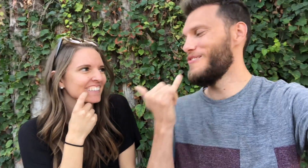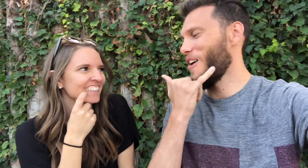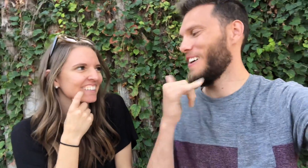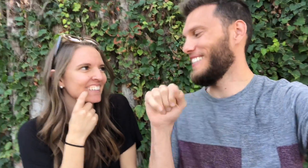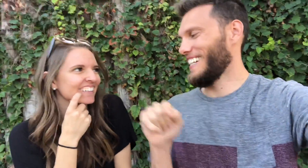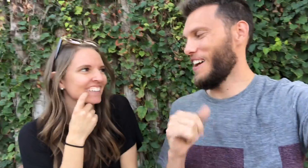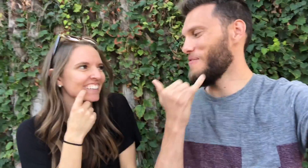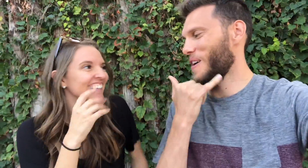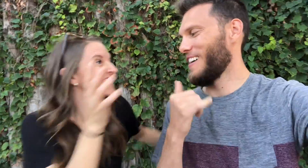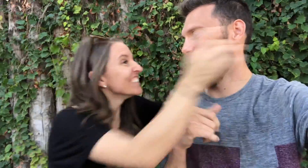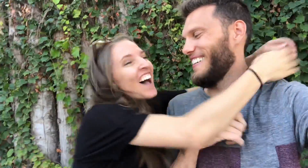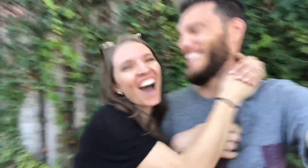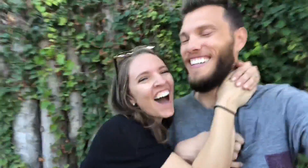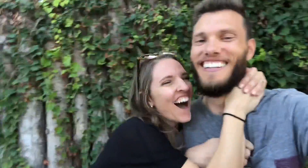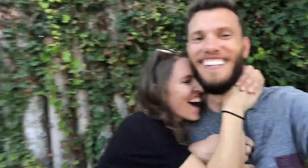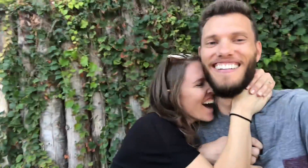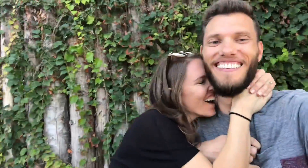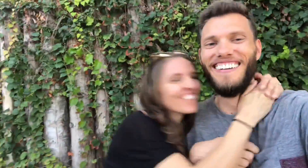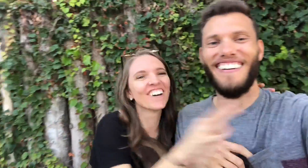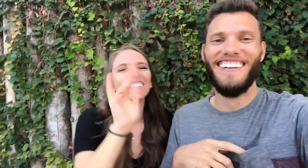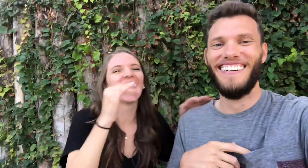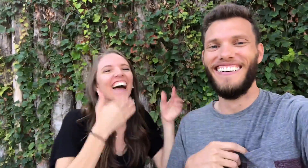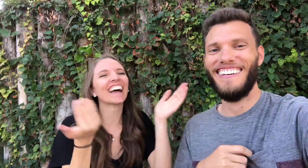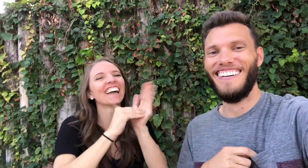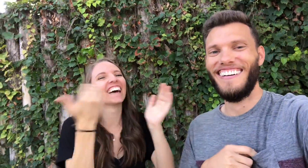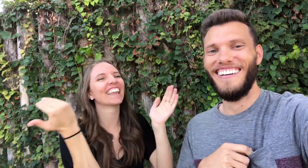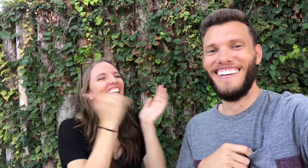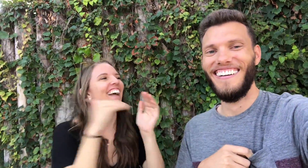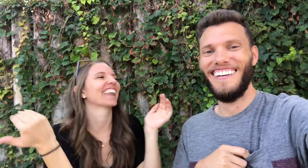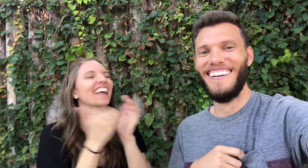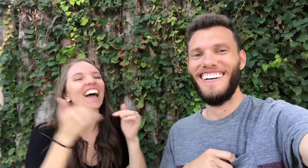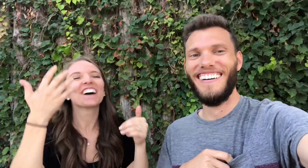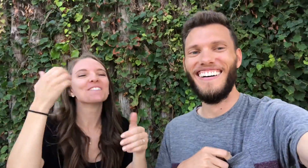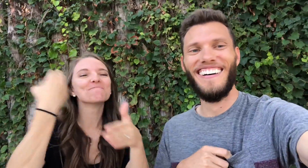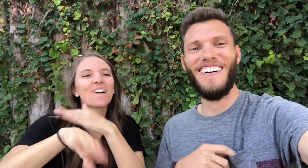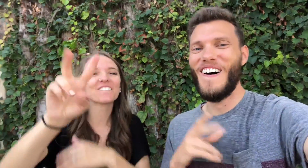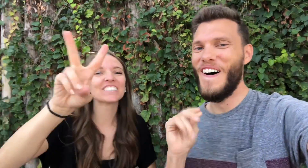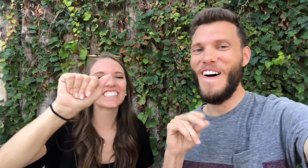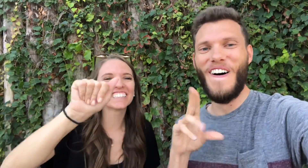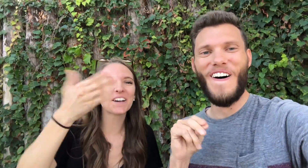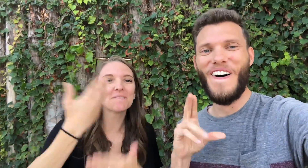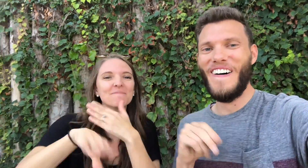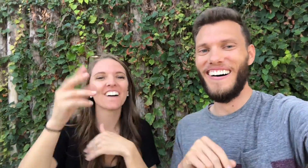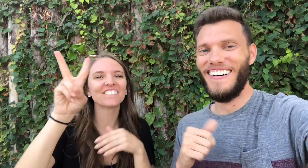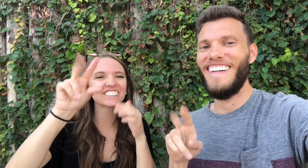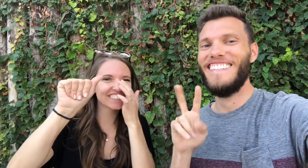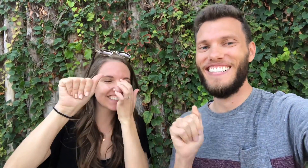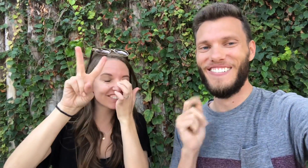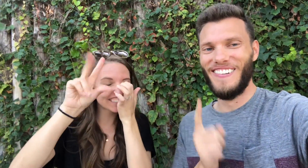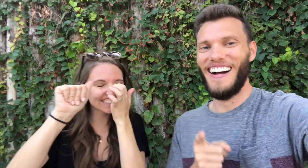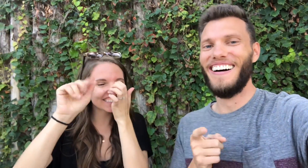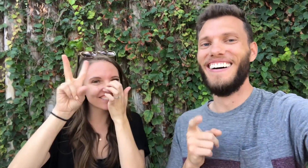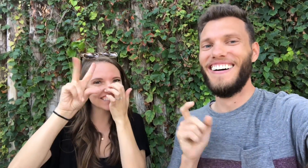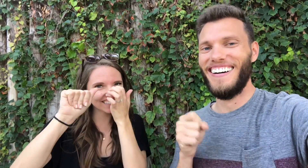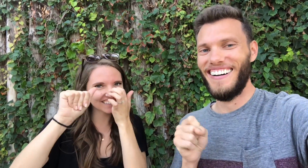Well, you are wrong! NOOOO!!!!! Again, again, again!!!! Born in Virginia.